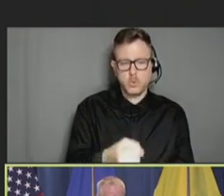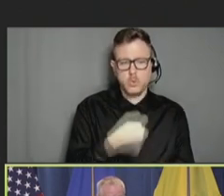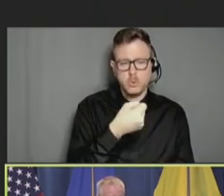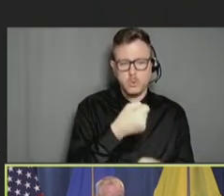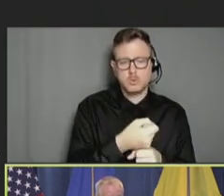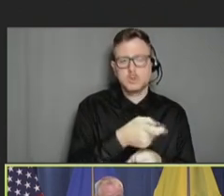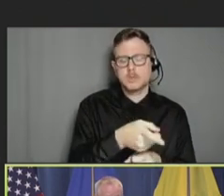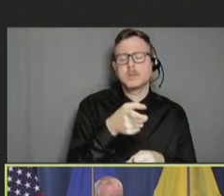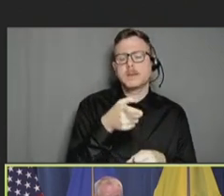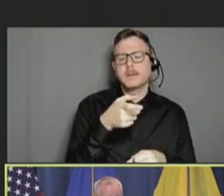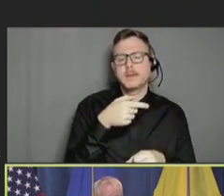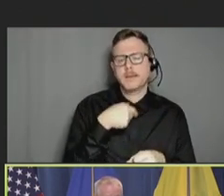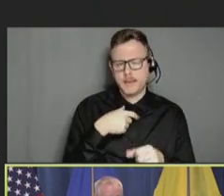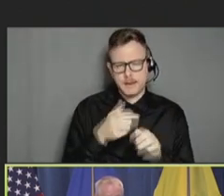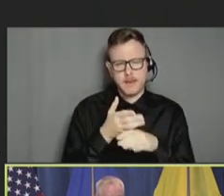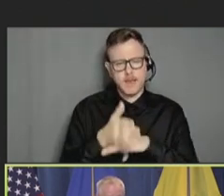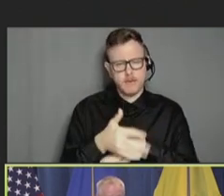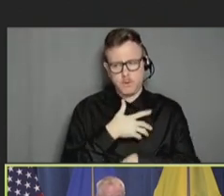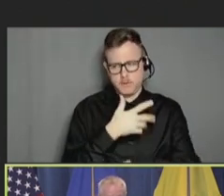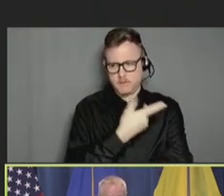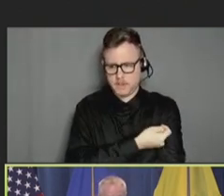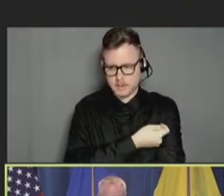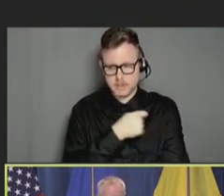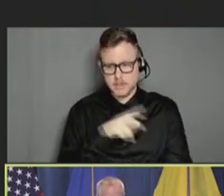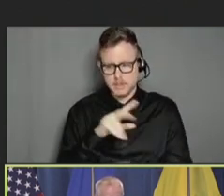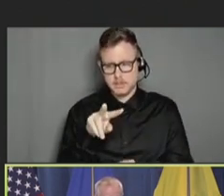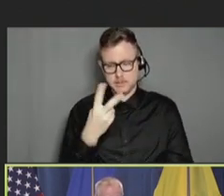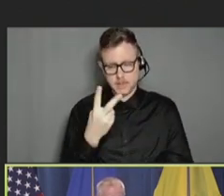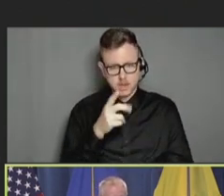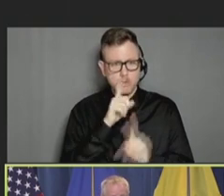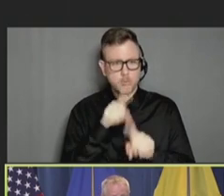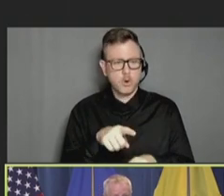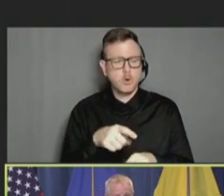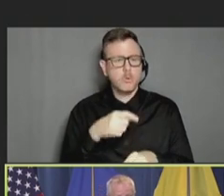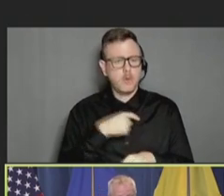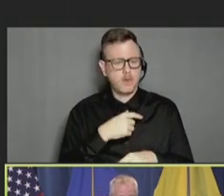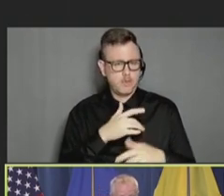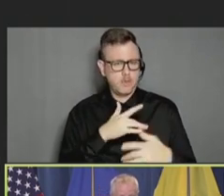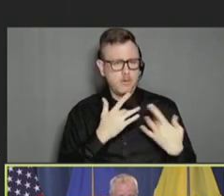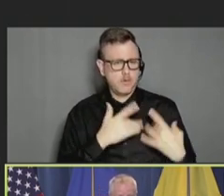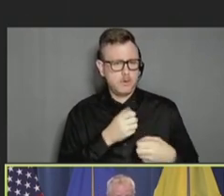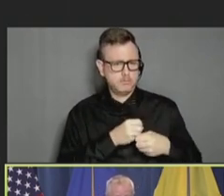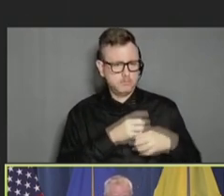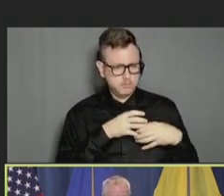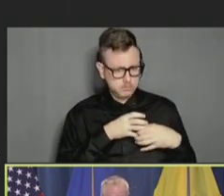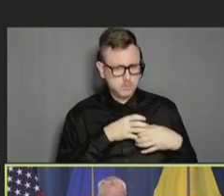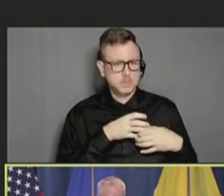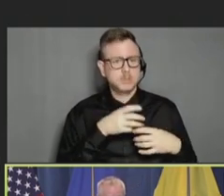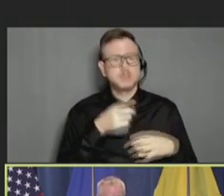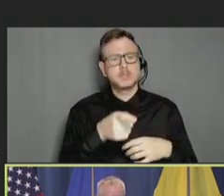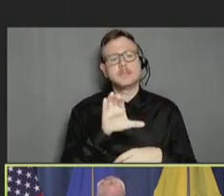VaST issued a second report on myocarditis. The CDC updated clinical considerations, and